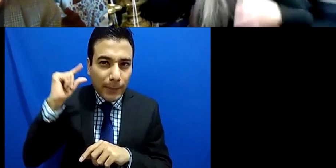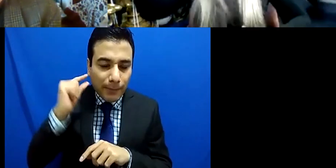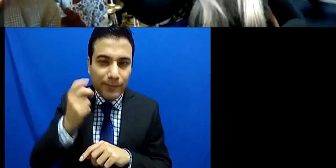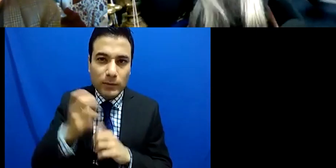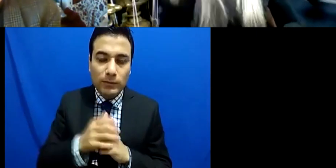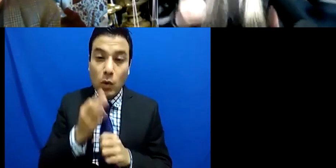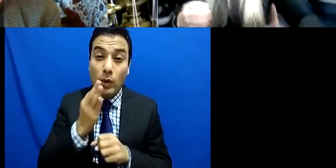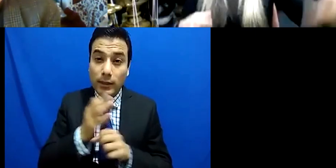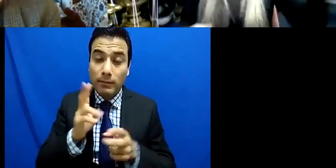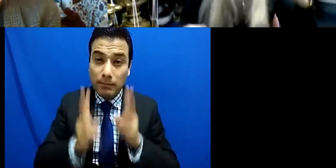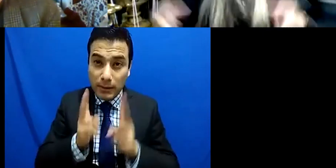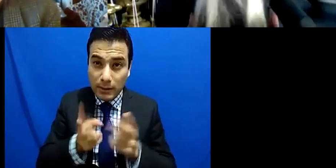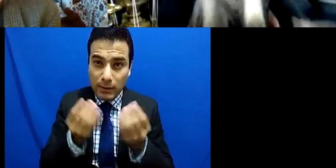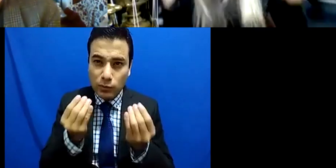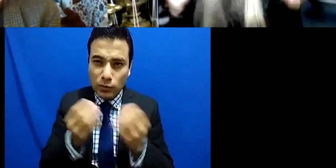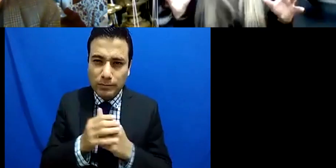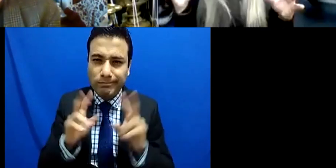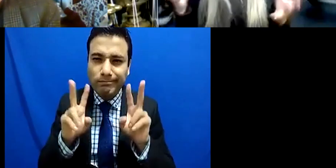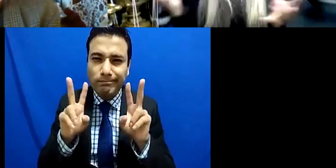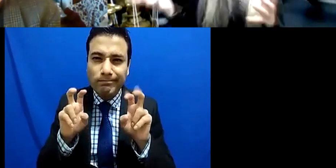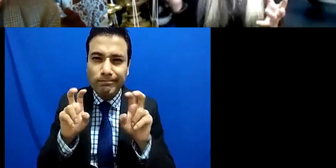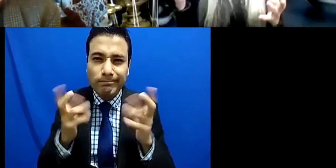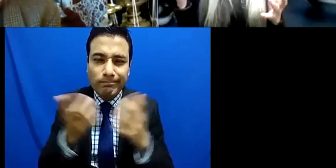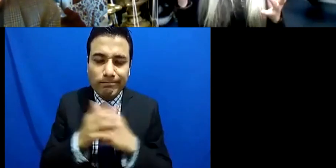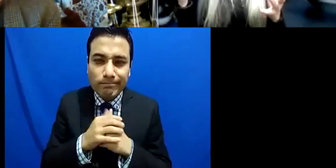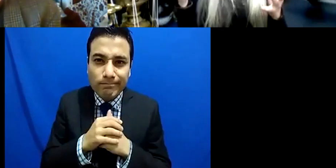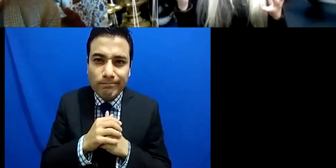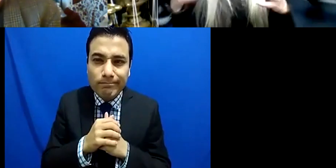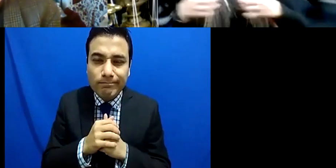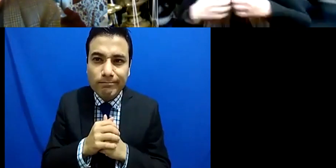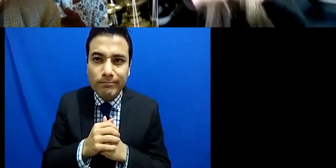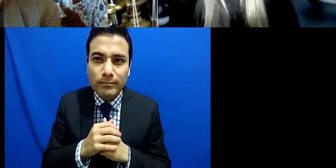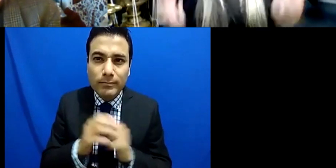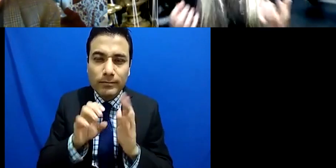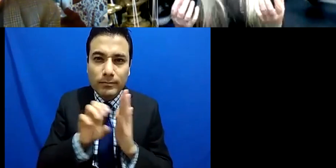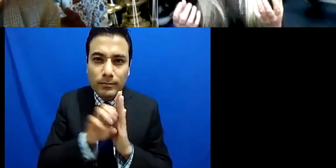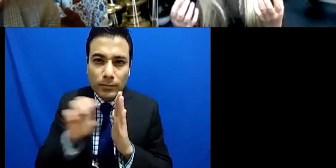the brass section or the winds or whatever it may be or percussion and this open discussion